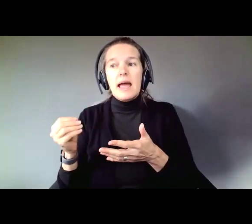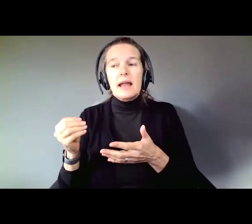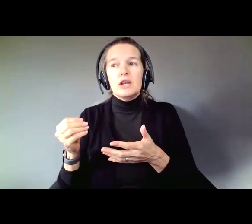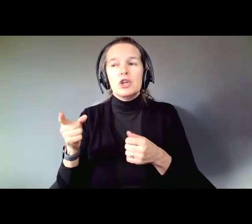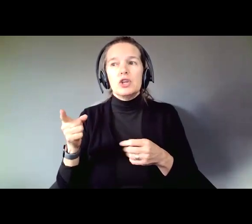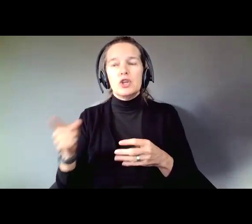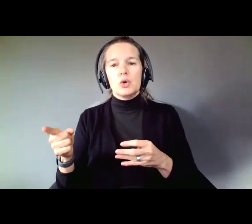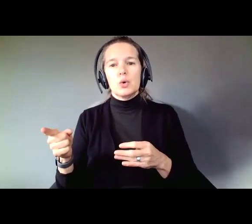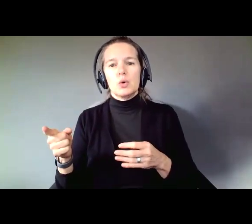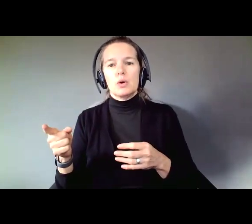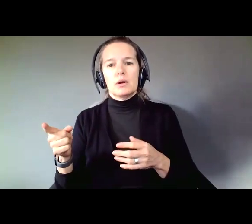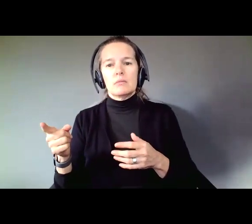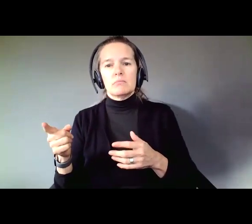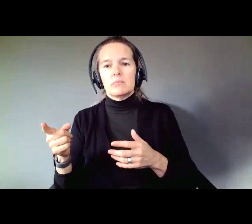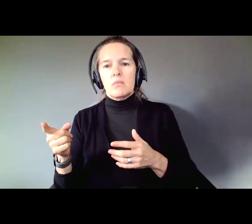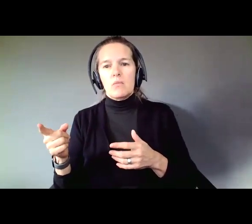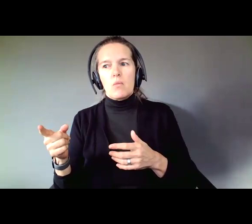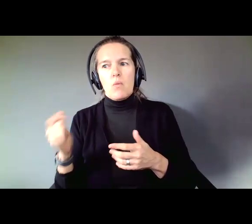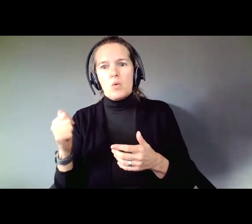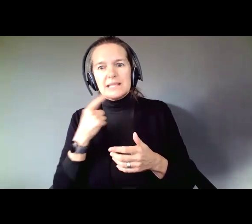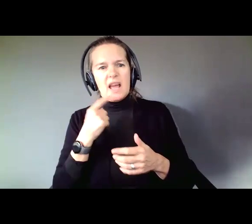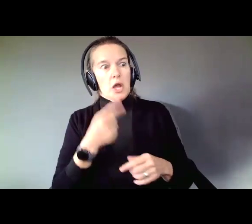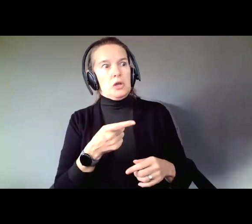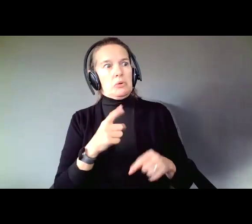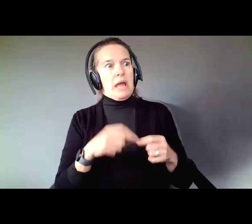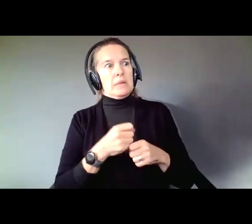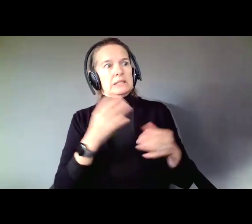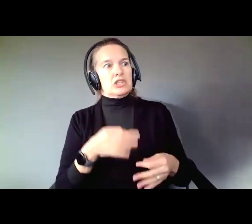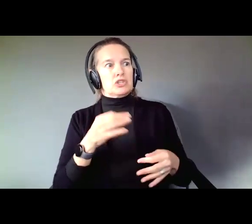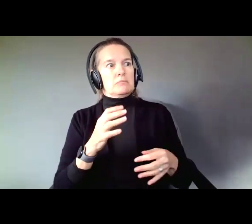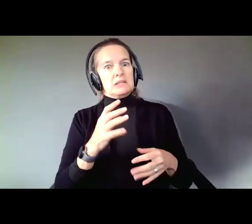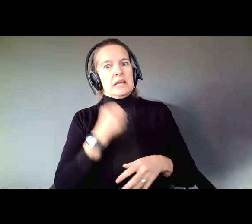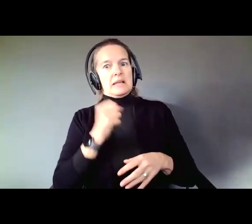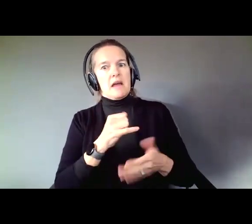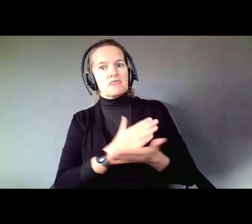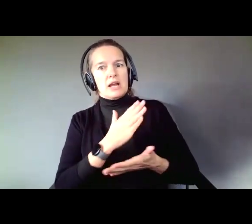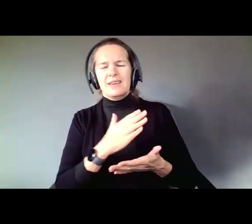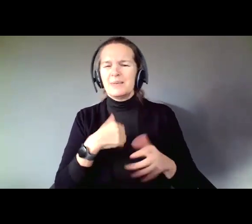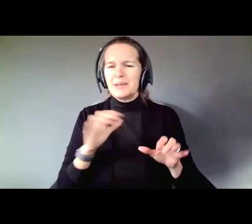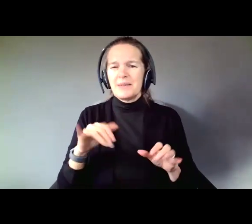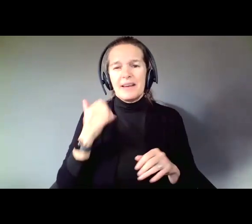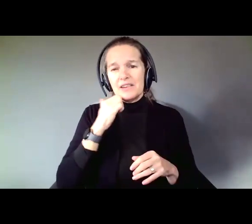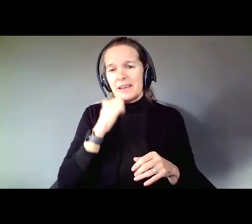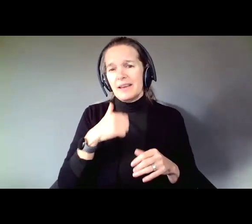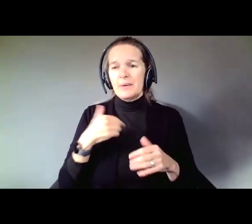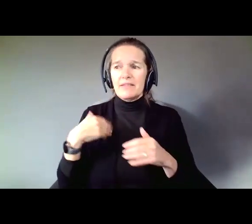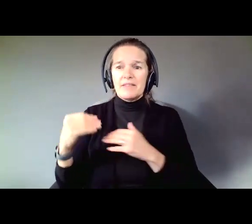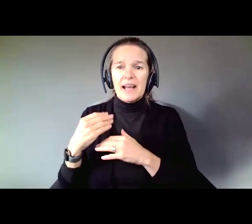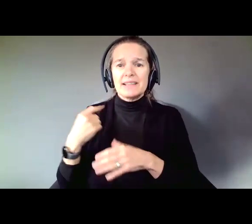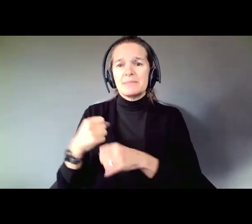to make decisions, therefore you should lose your right. That is easy, because we do that every day. We get advice, we get assistance, we have conversations with people we care about every day.